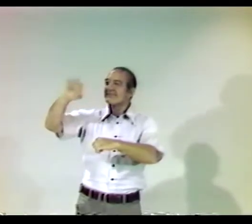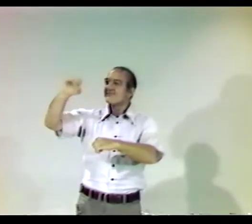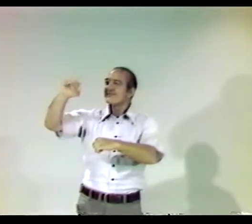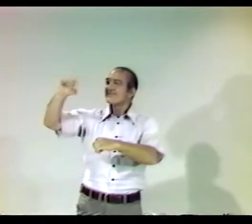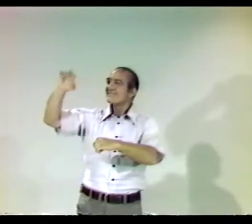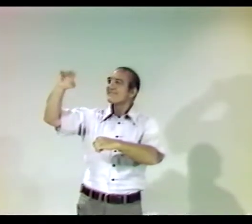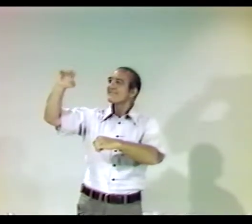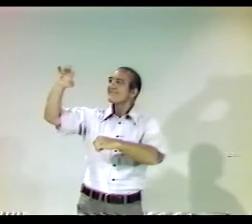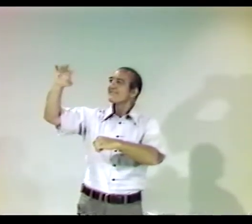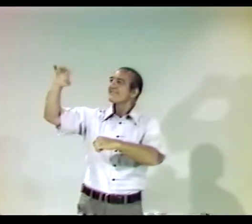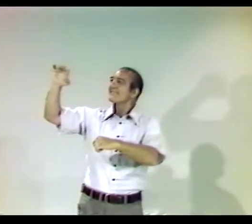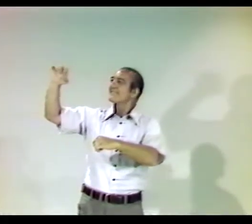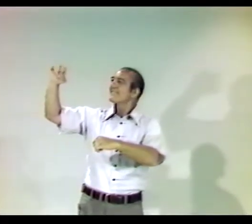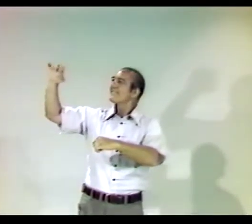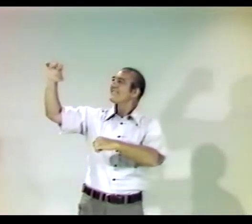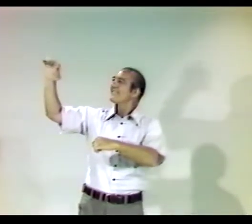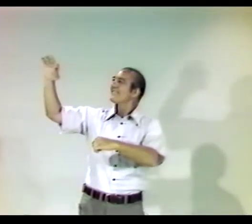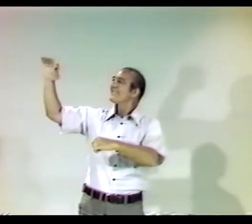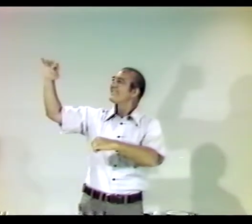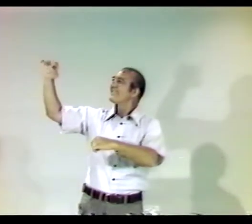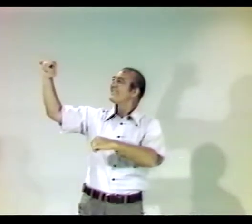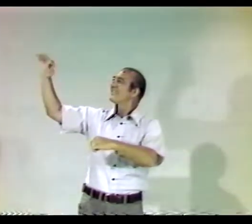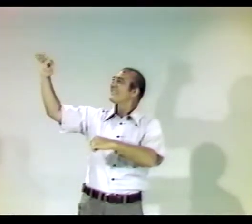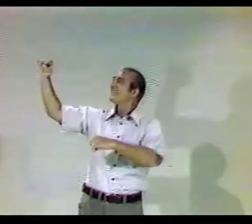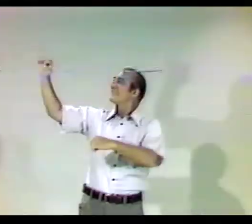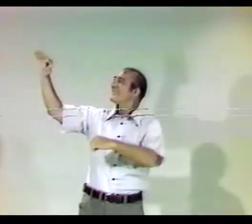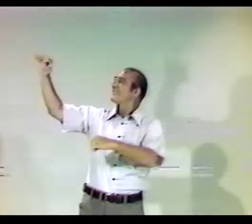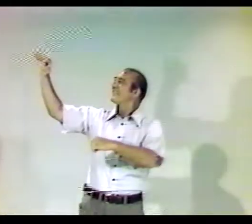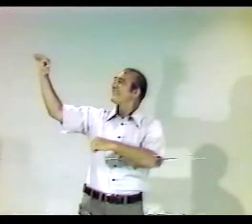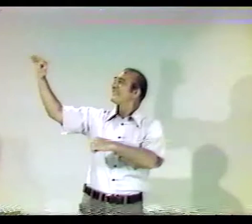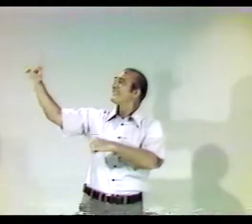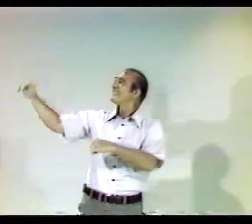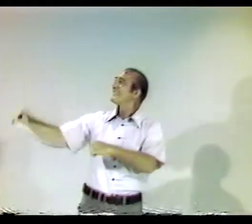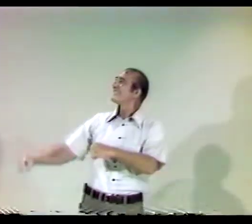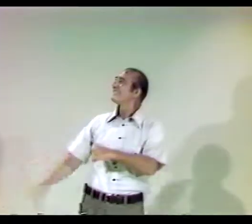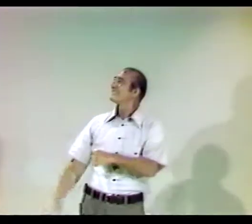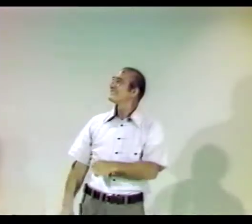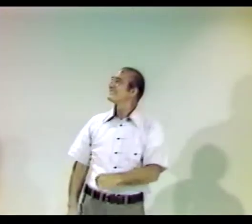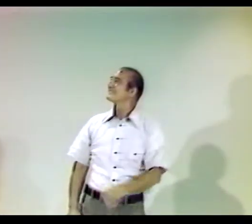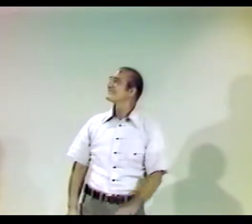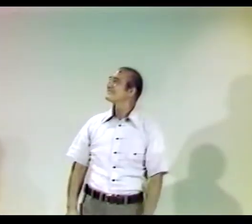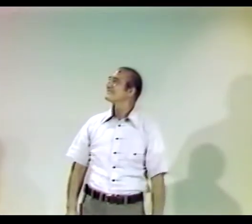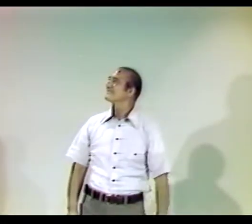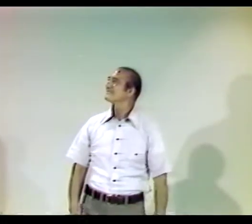THE BUTTERFLY AWAKENING AND FLYING ONCE AGAIN,